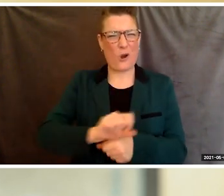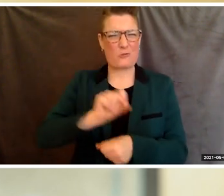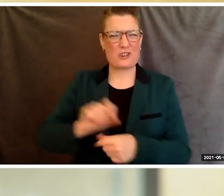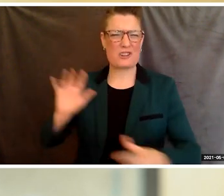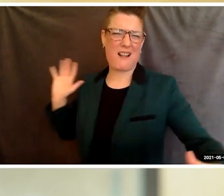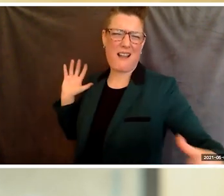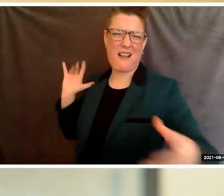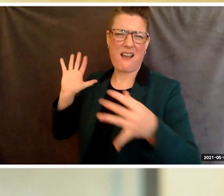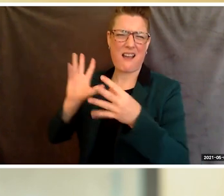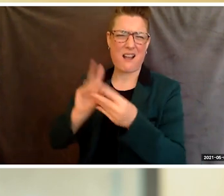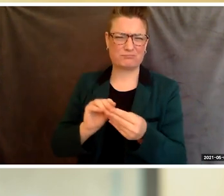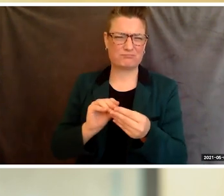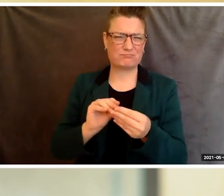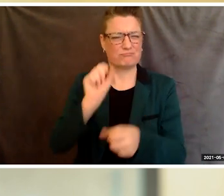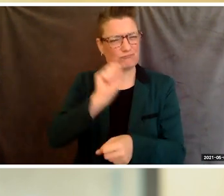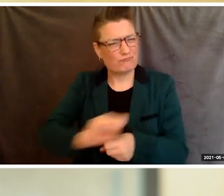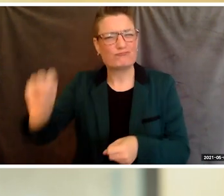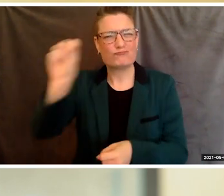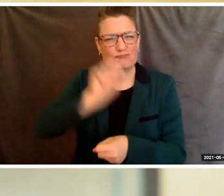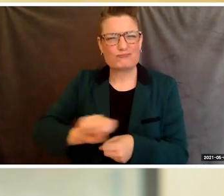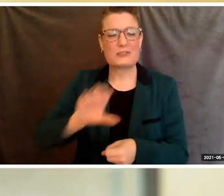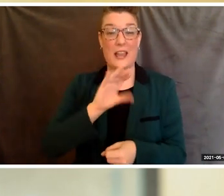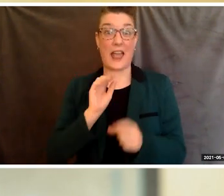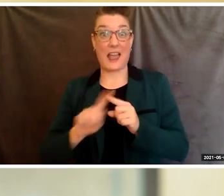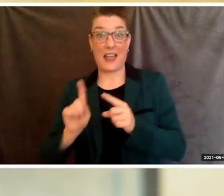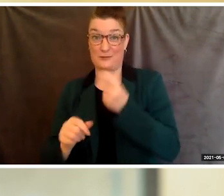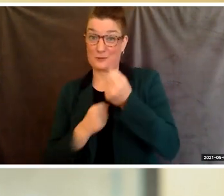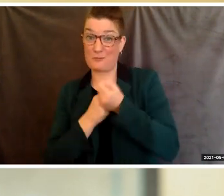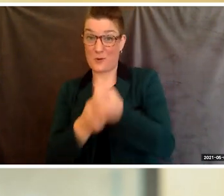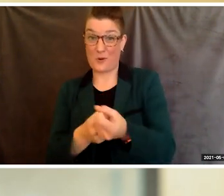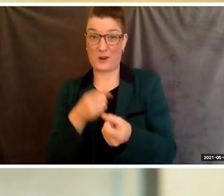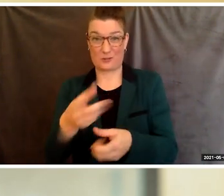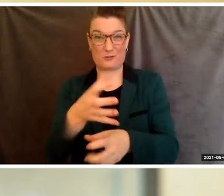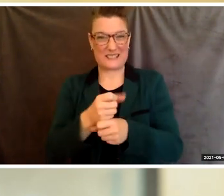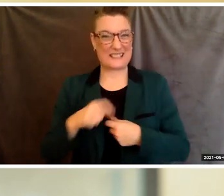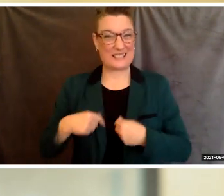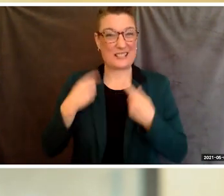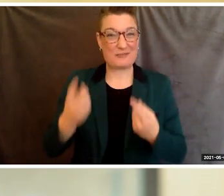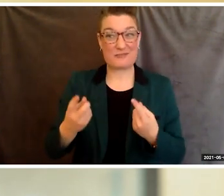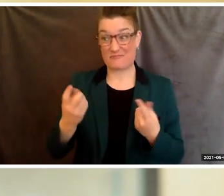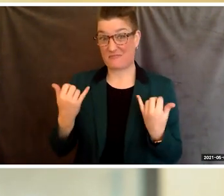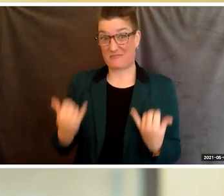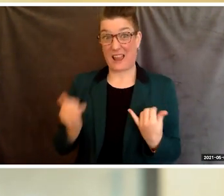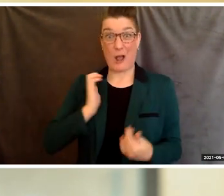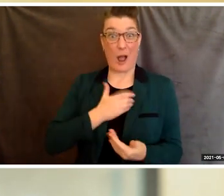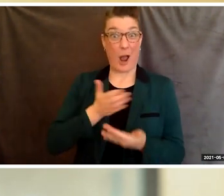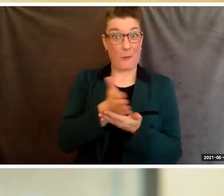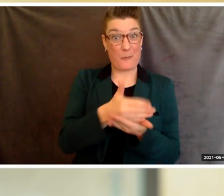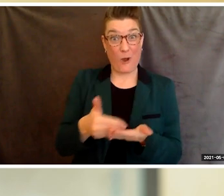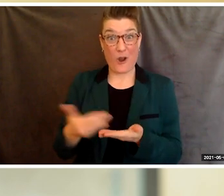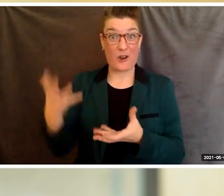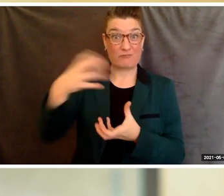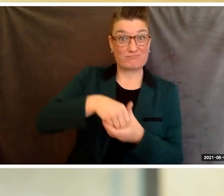in and the support you have received along the way. While our part in your journey has come to an end,